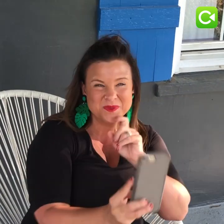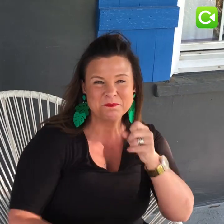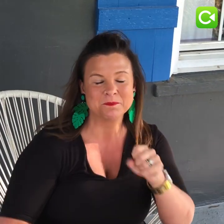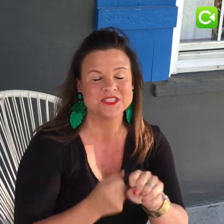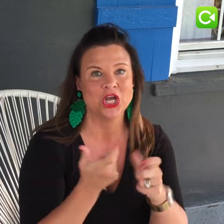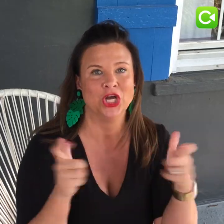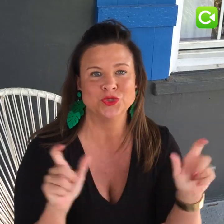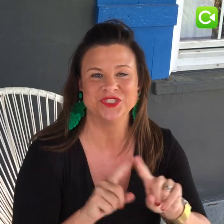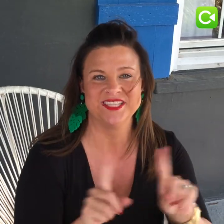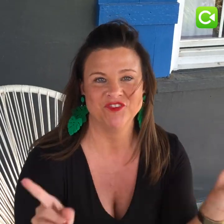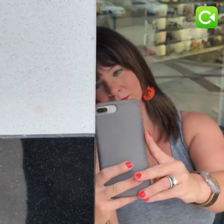It makes a huge difference!